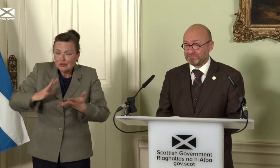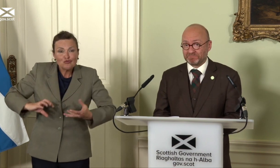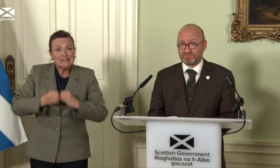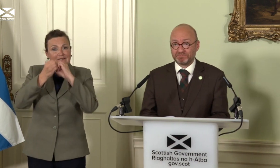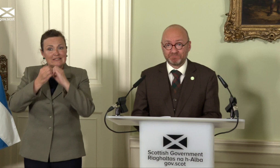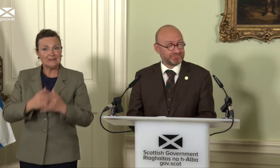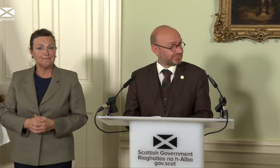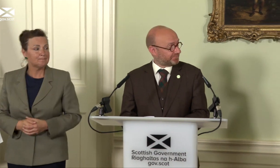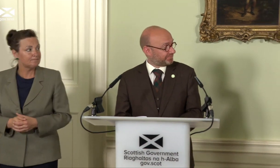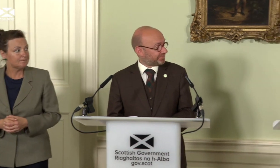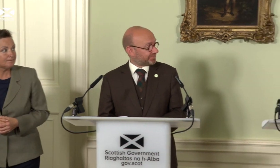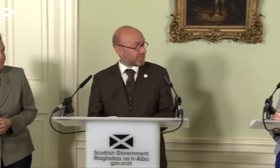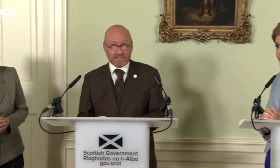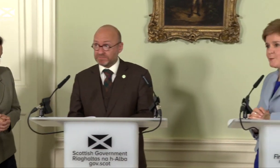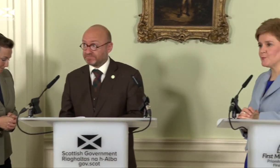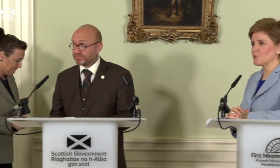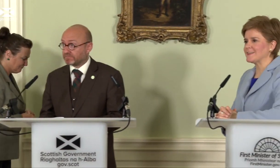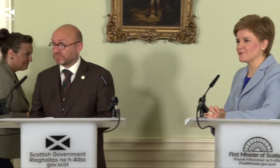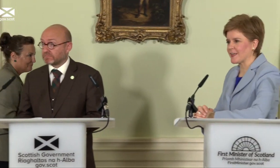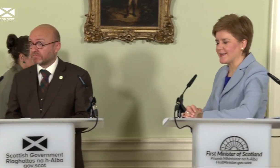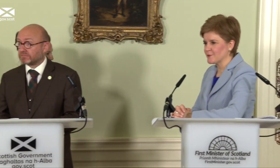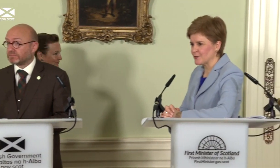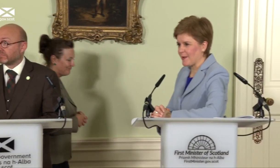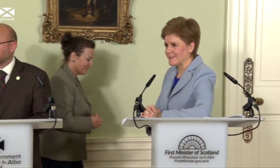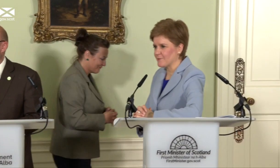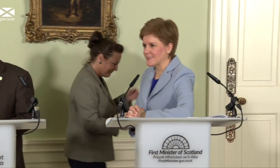And now to tell me how he’s been persuaded of the case for independence I’ve made today,